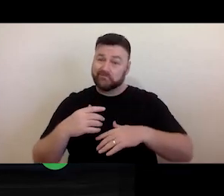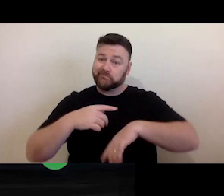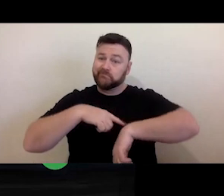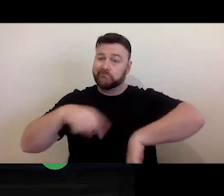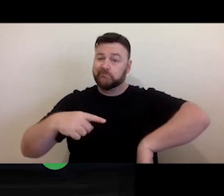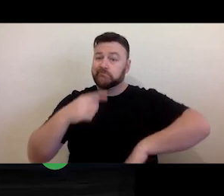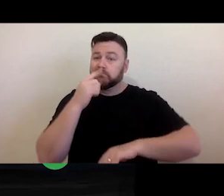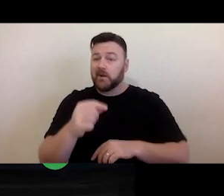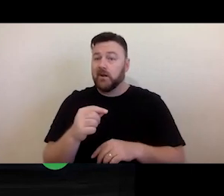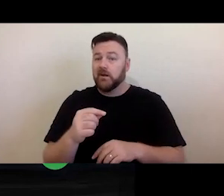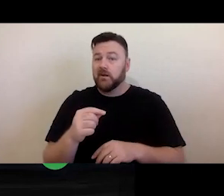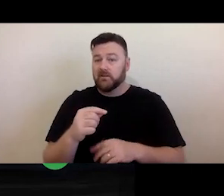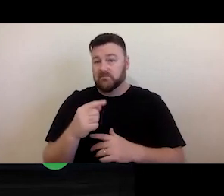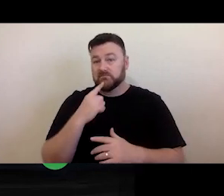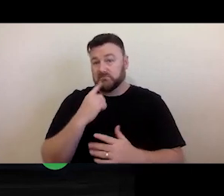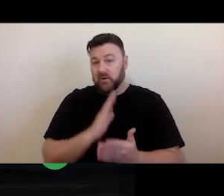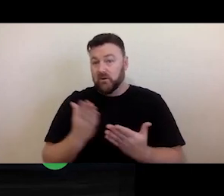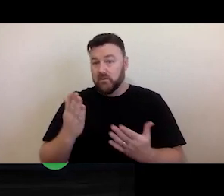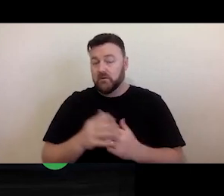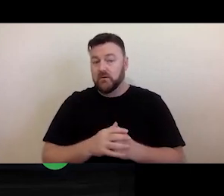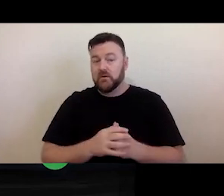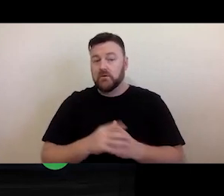And so it's important when thinking about your projects that